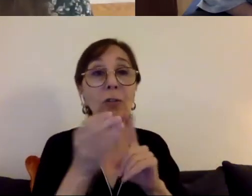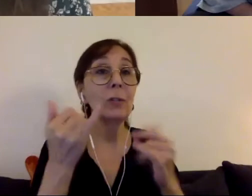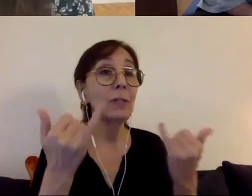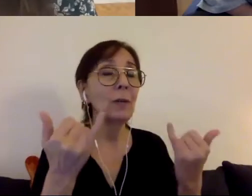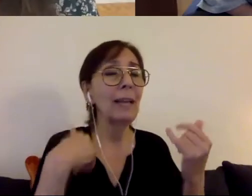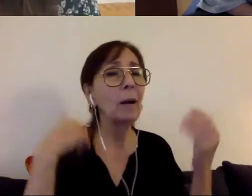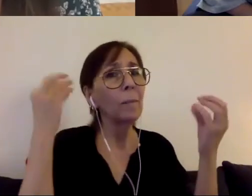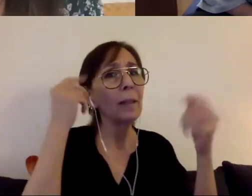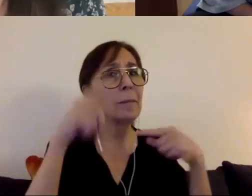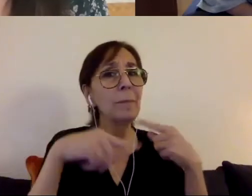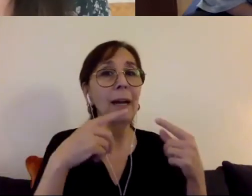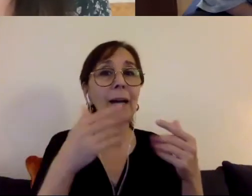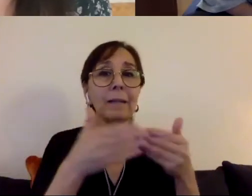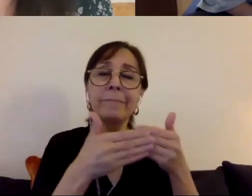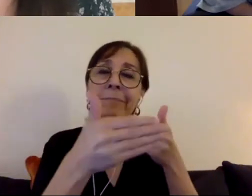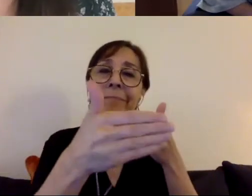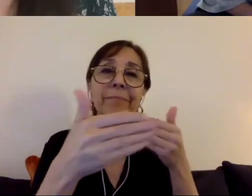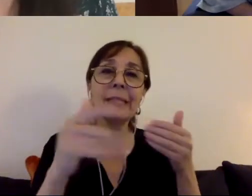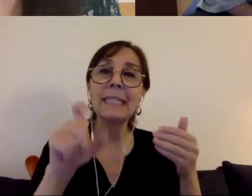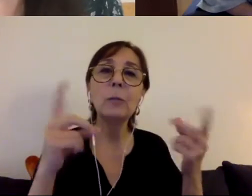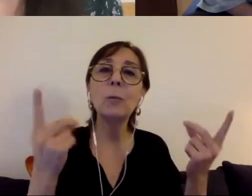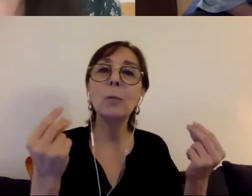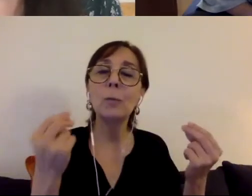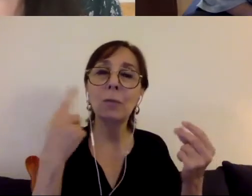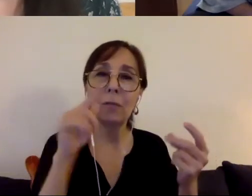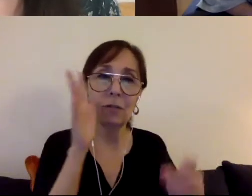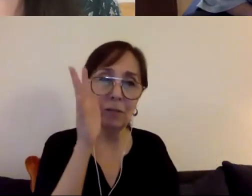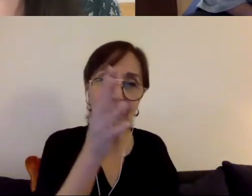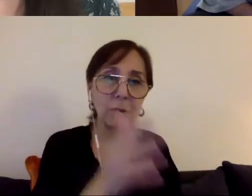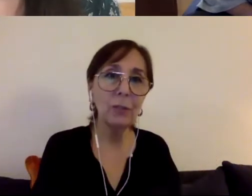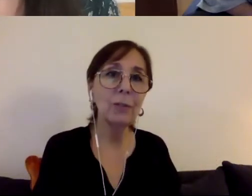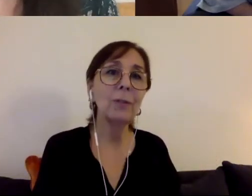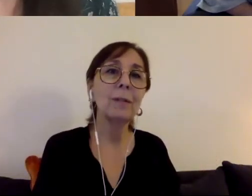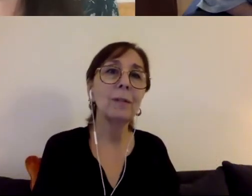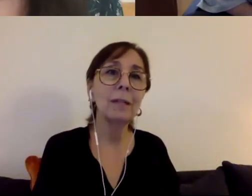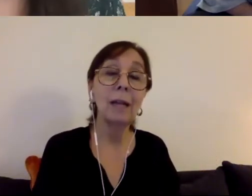where we need to go for the future. I was wondering if you could